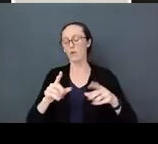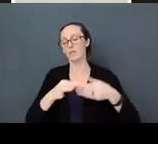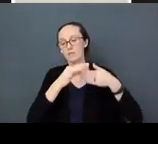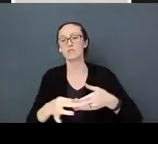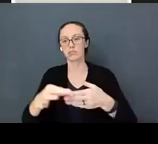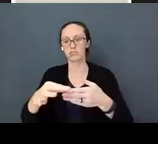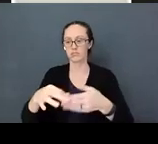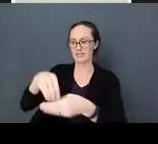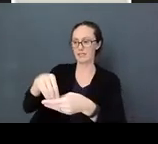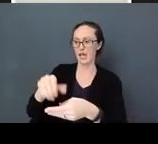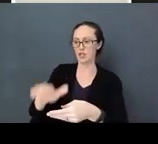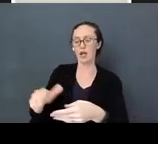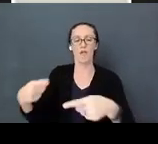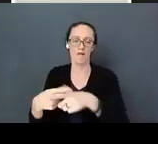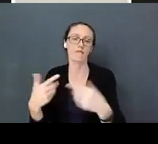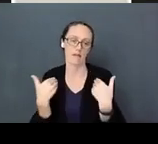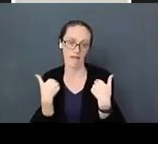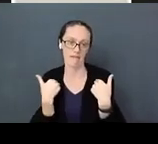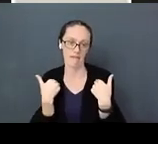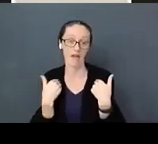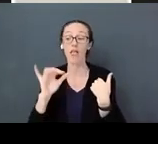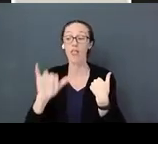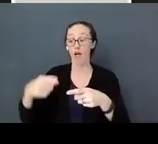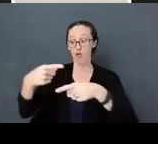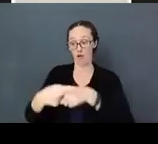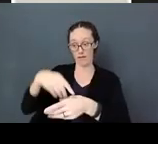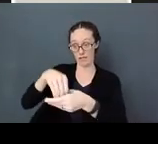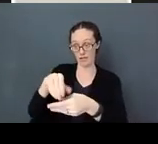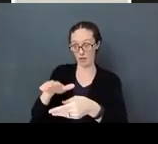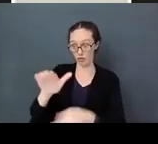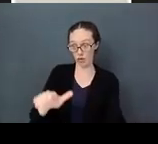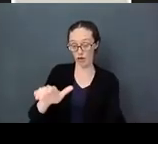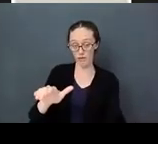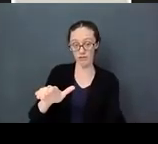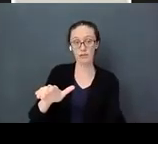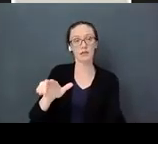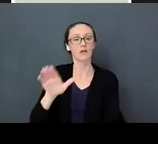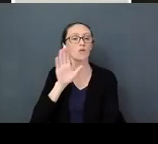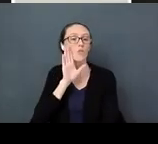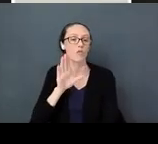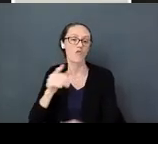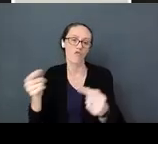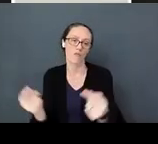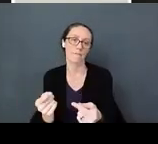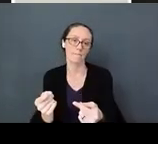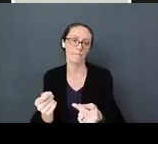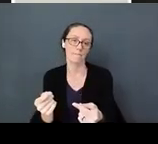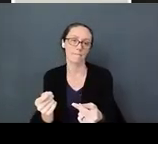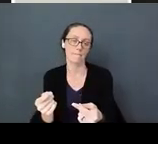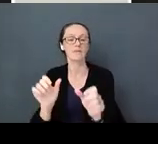child. That conflict is going to hurt. It is fully capable of hurting the child's brain development.